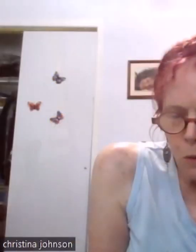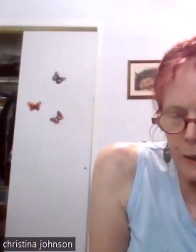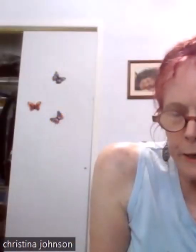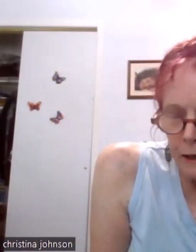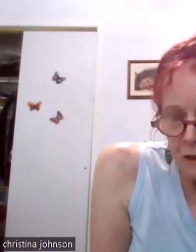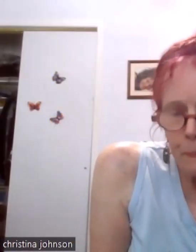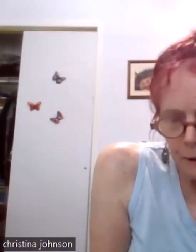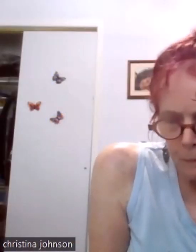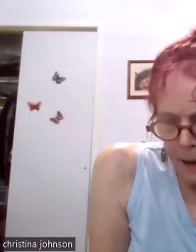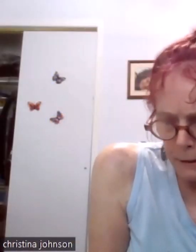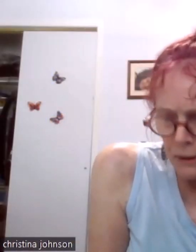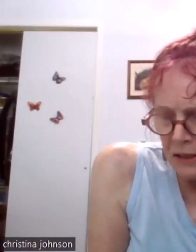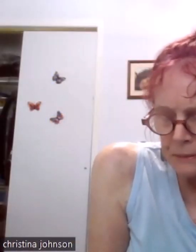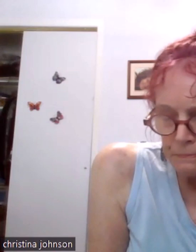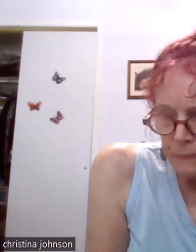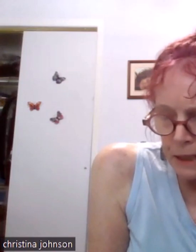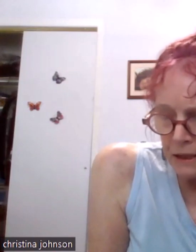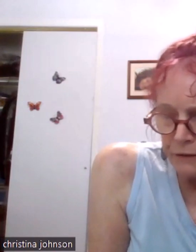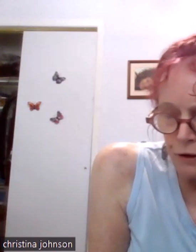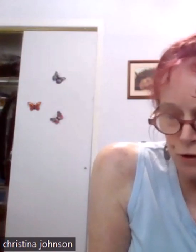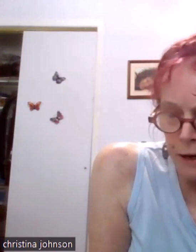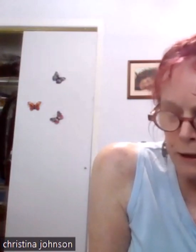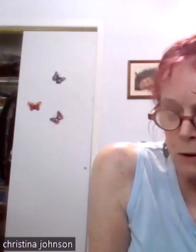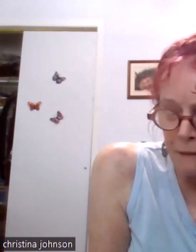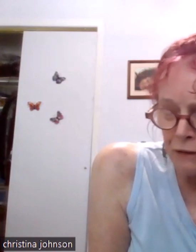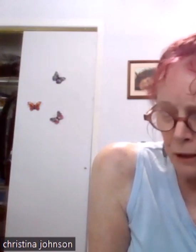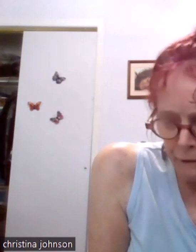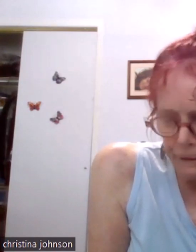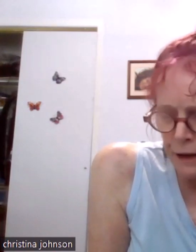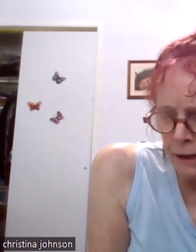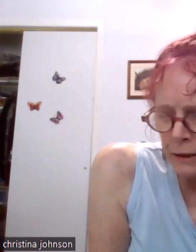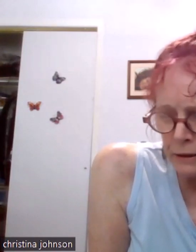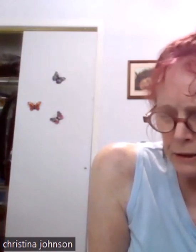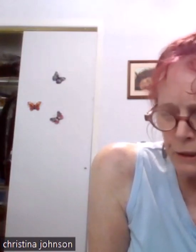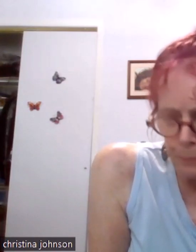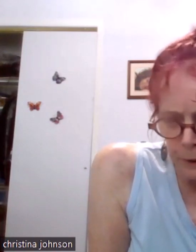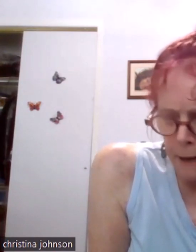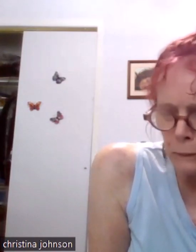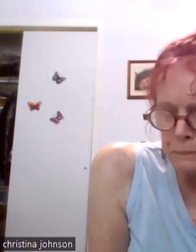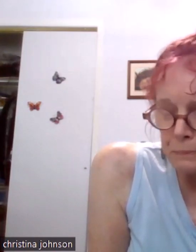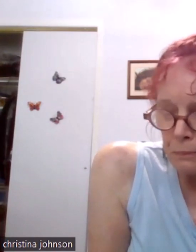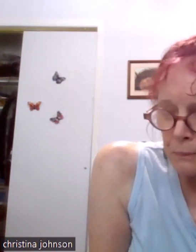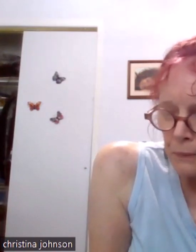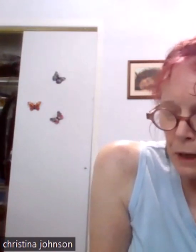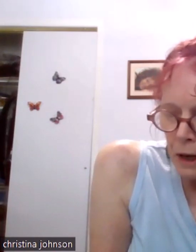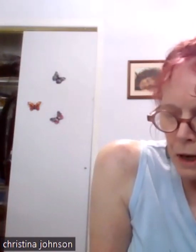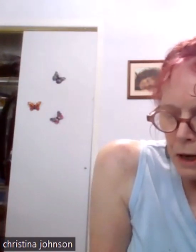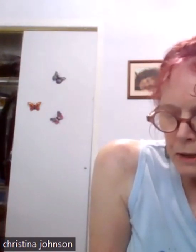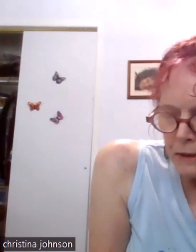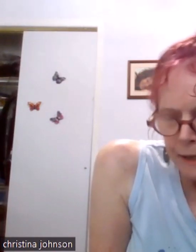One, is pick your battles: because if you try to go after everything you'll burn out.